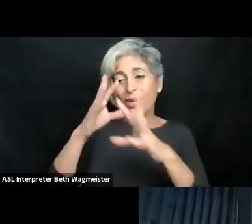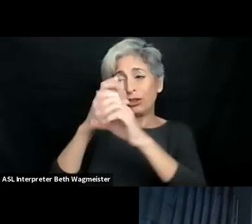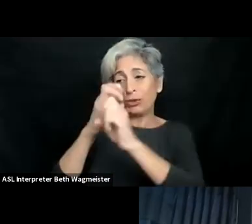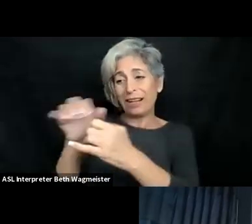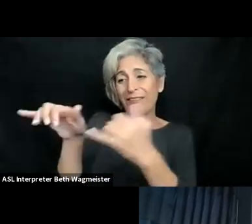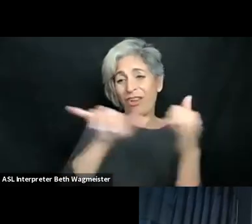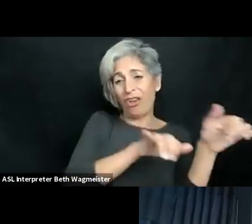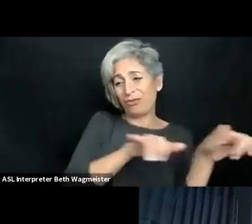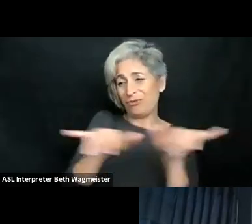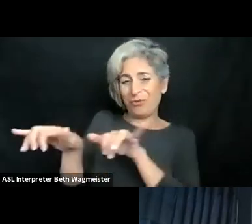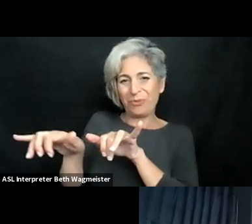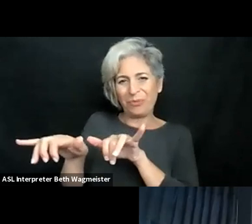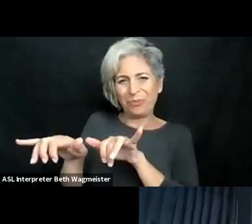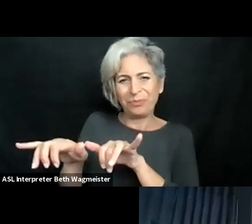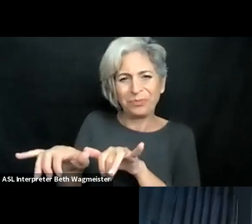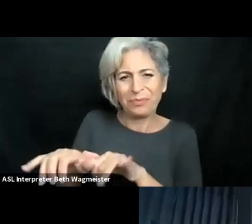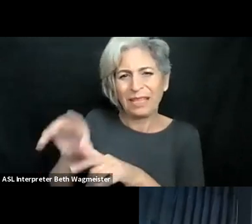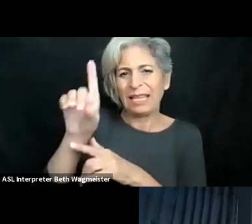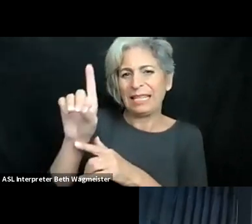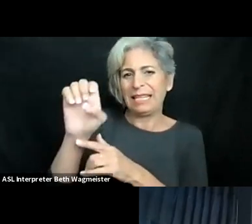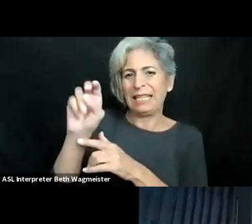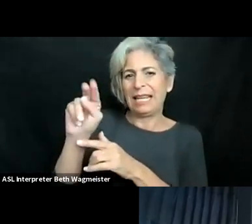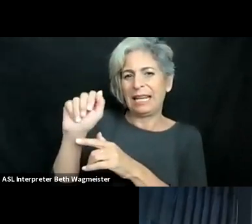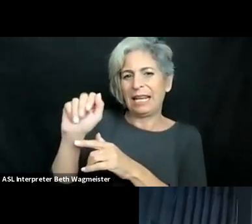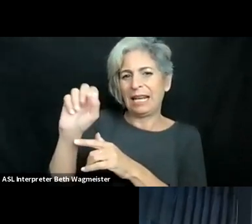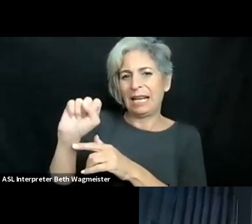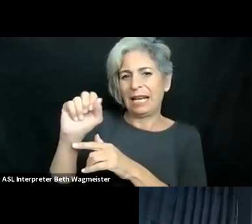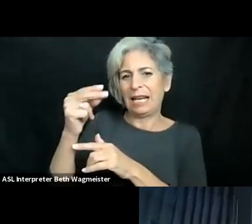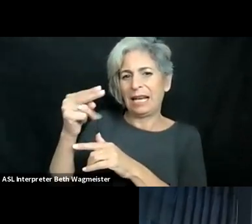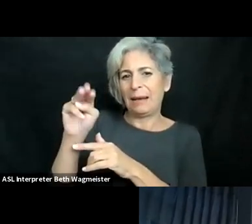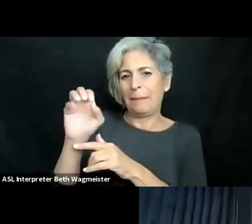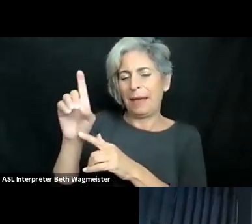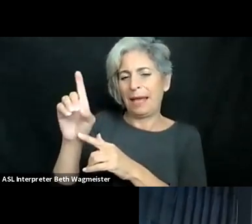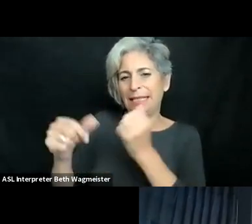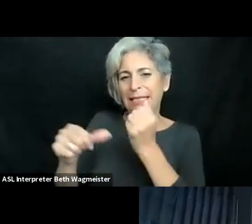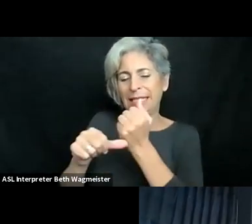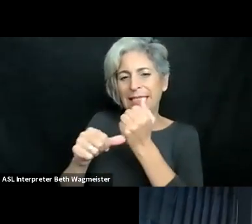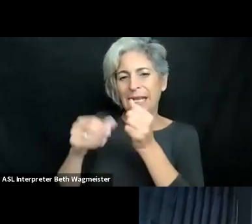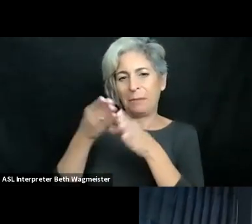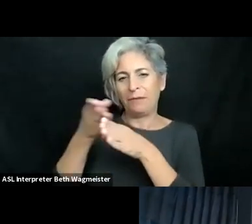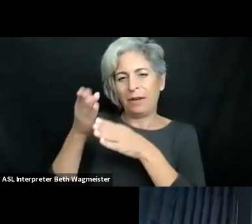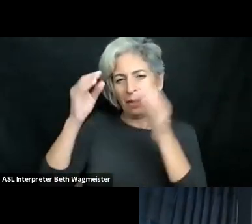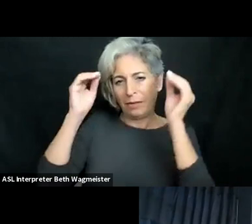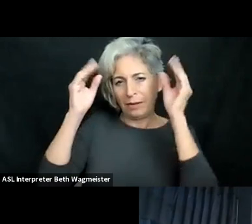because the topic is very attractive and so are our panelists.